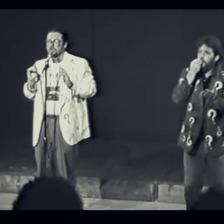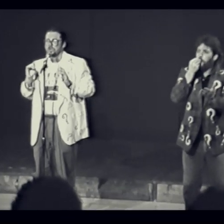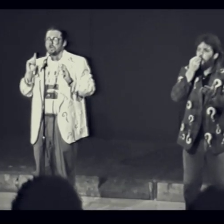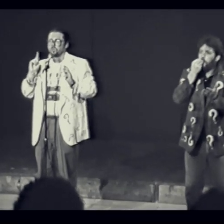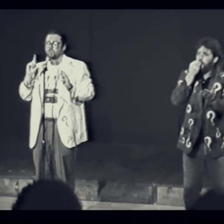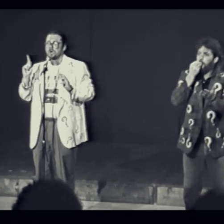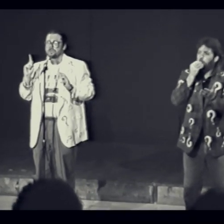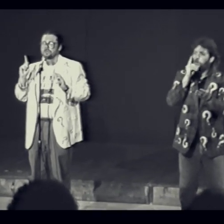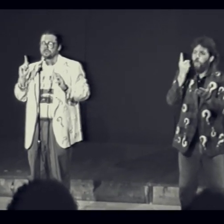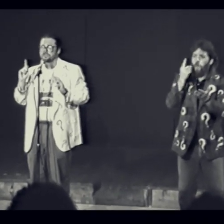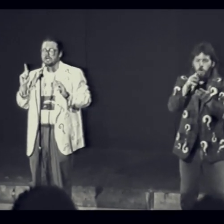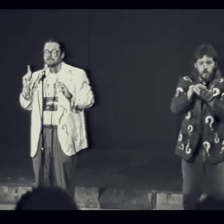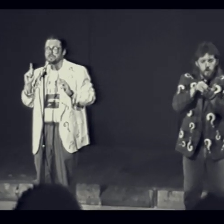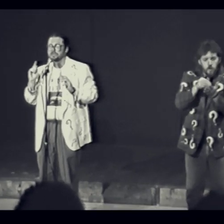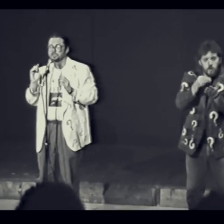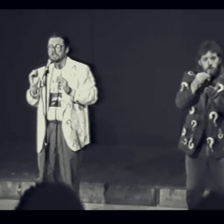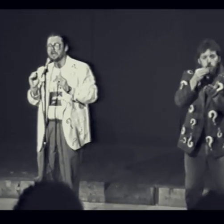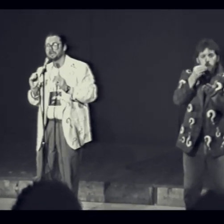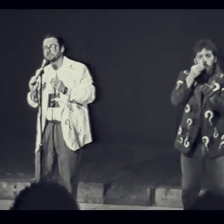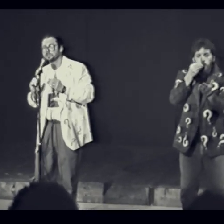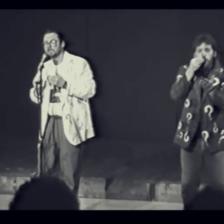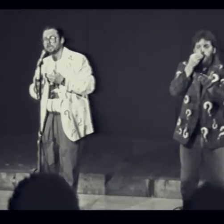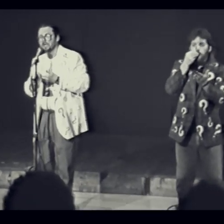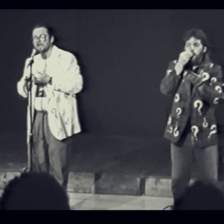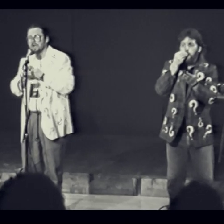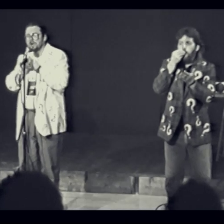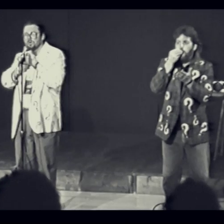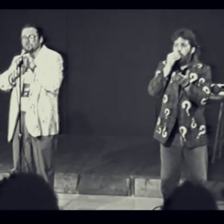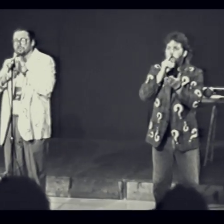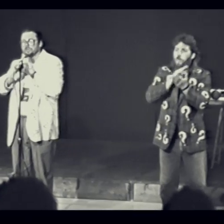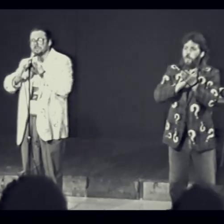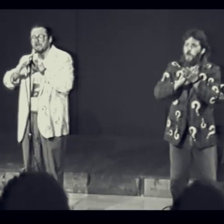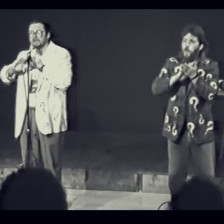One tiny slice - how nice